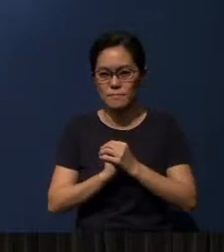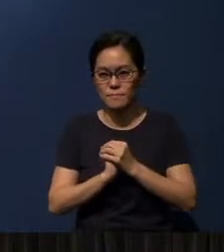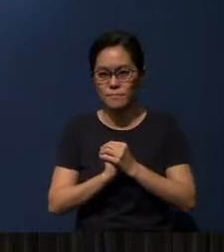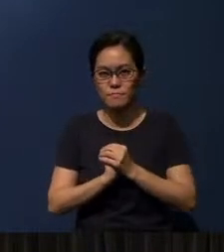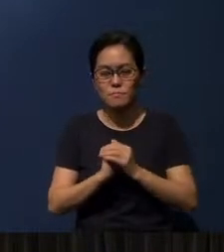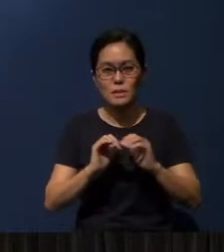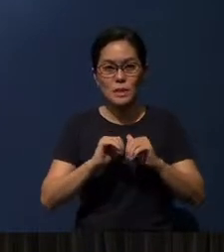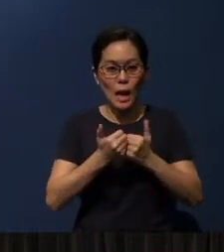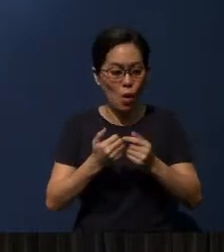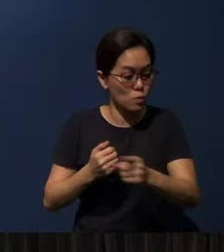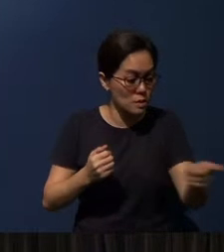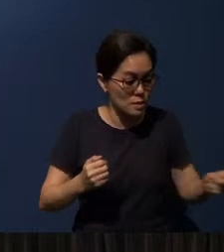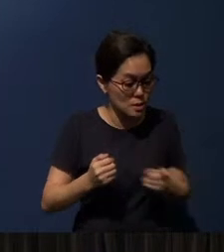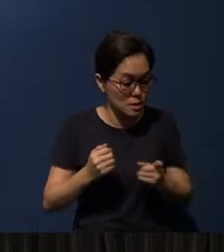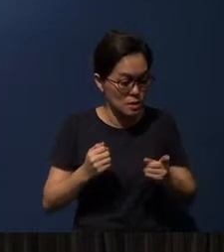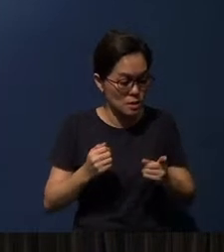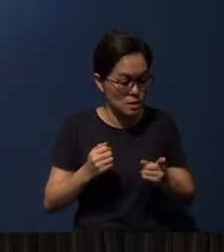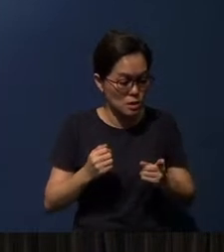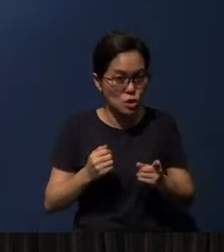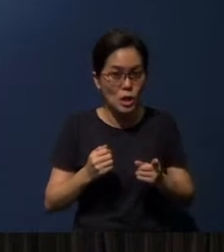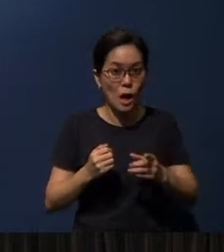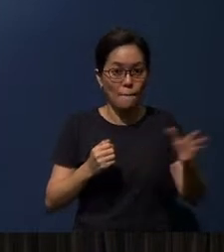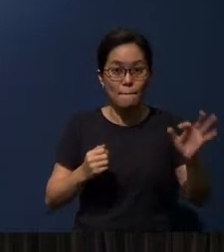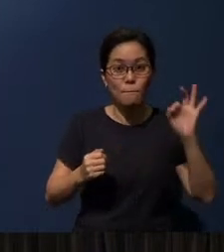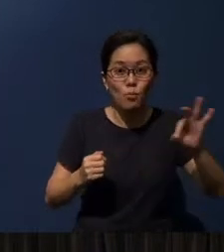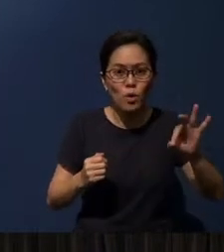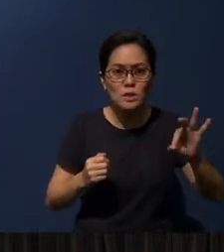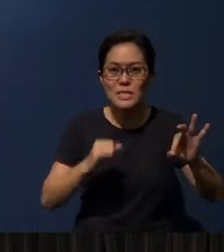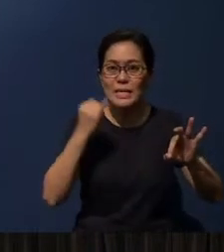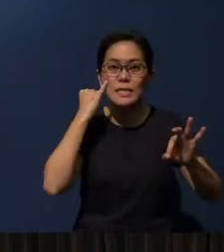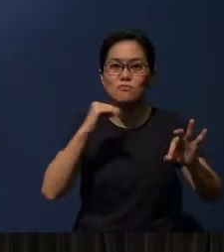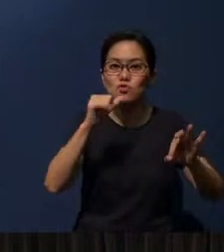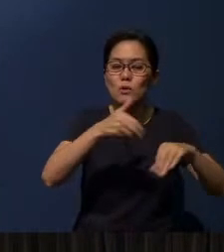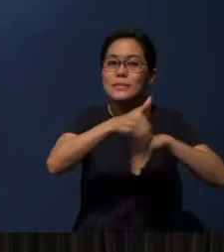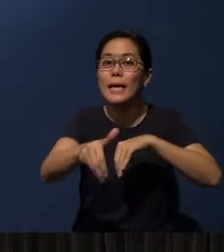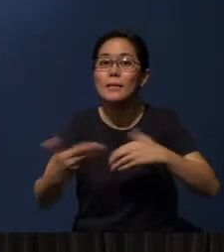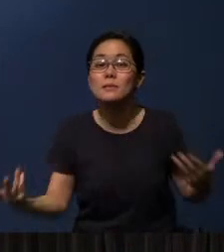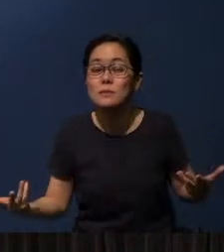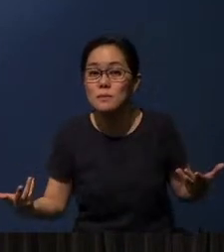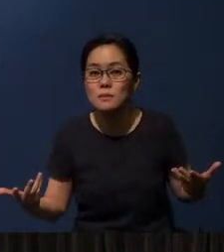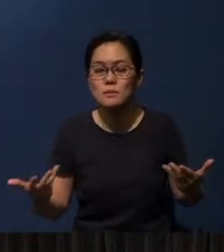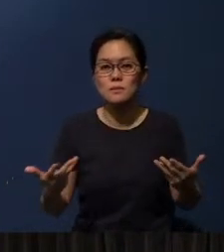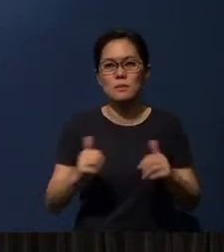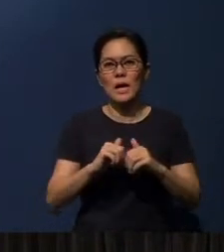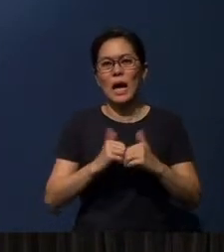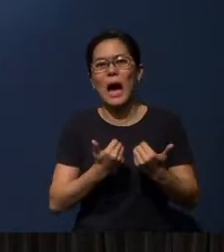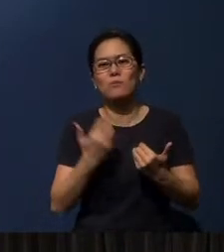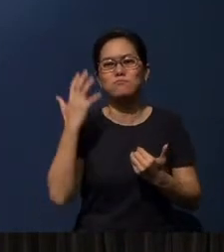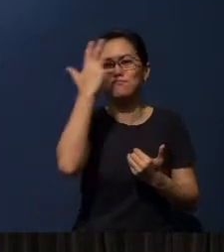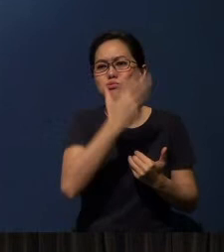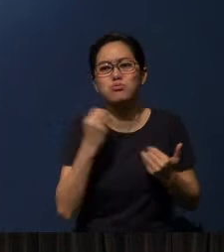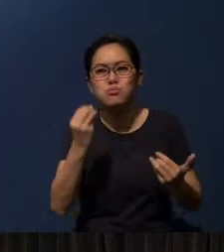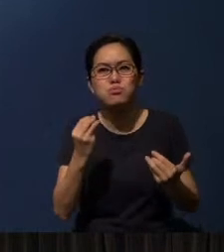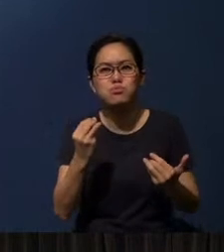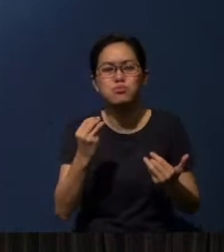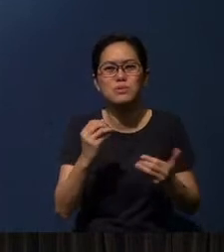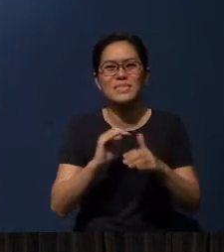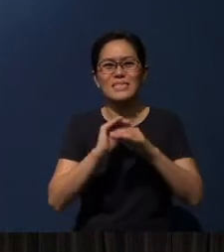And how shall they preach unless they are sent? As it is written: ‘How beautiful are the feet of those